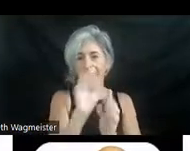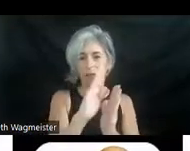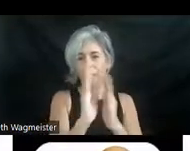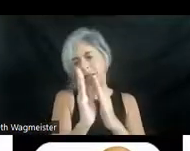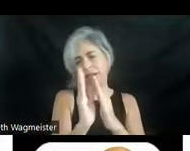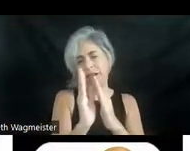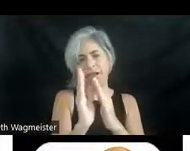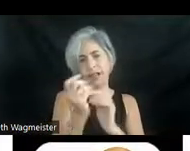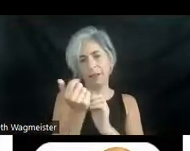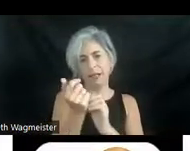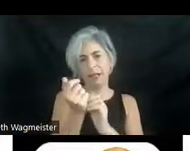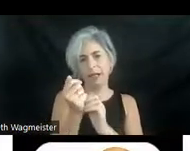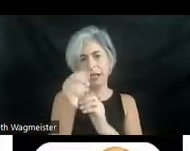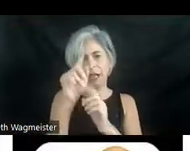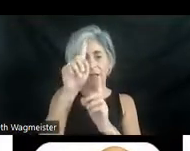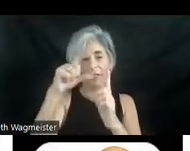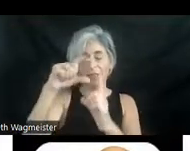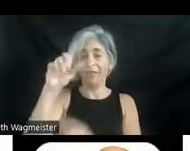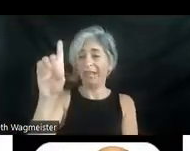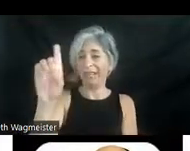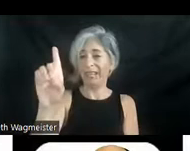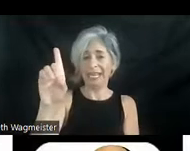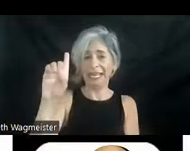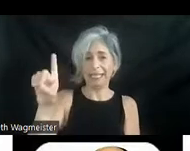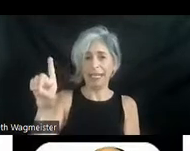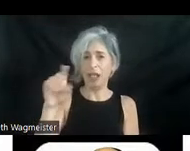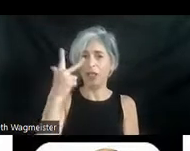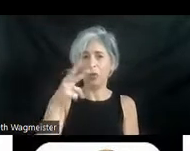the right of the curve in the D, three curved lines. Period.